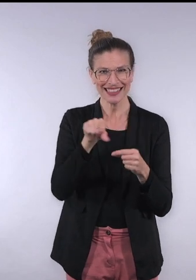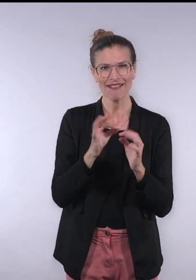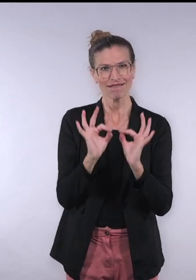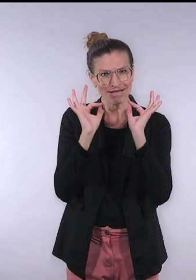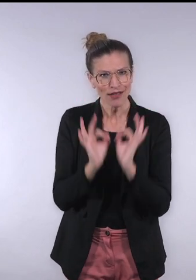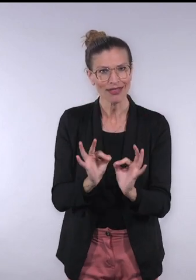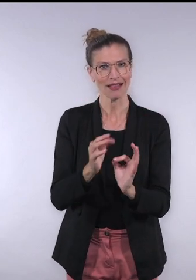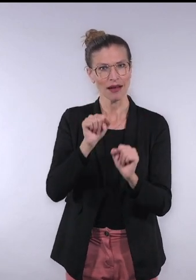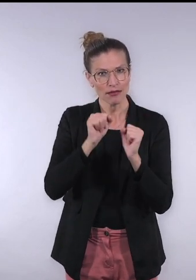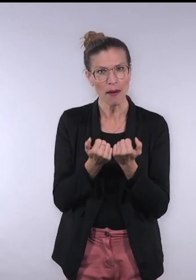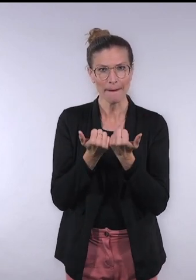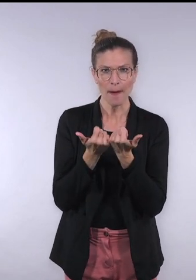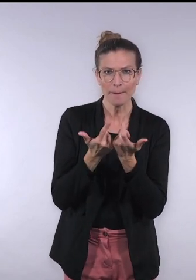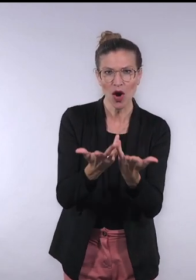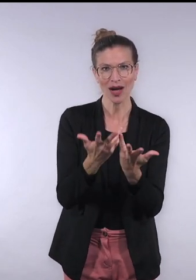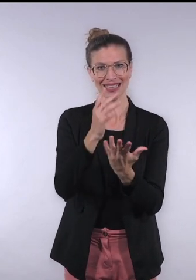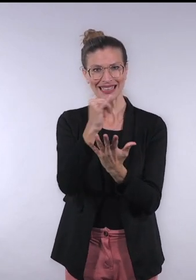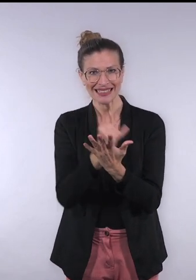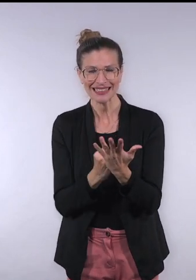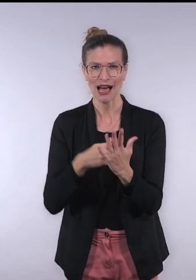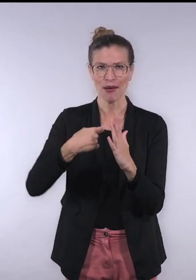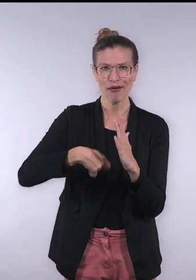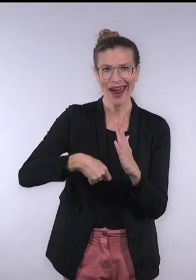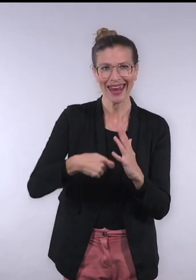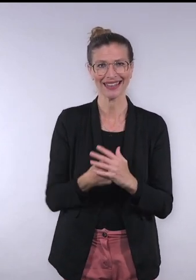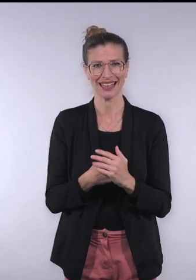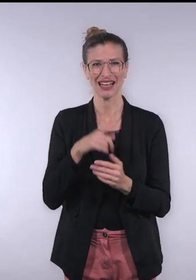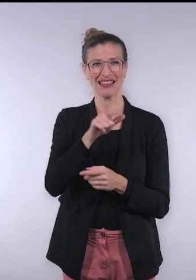We've been really fortunate to be rolling out a number of co-design projects